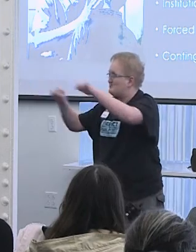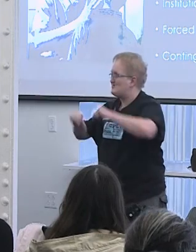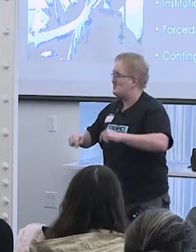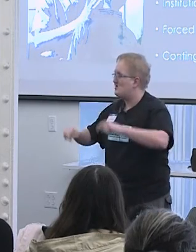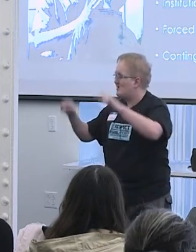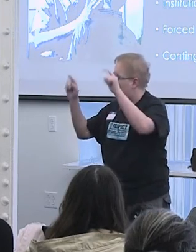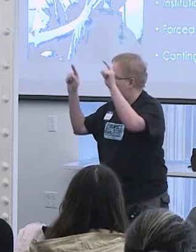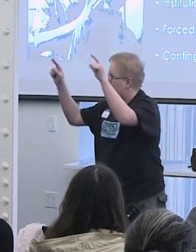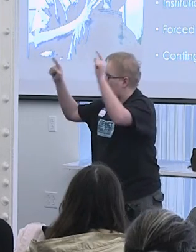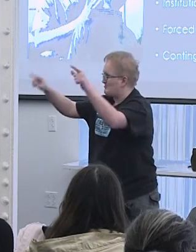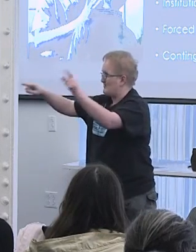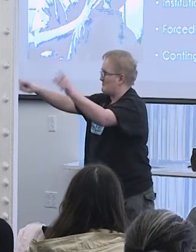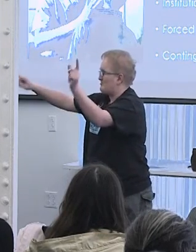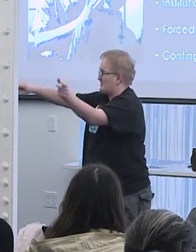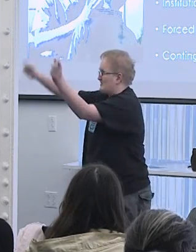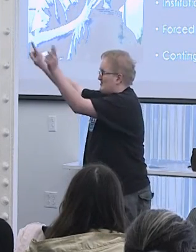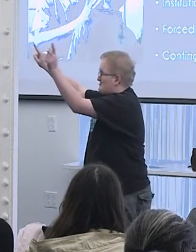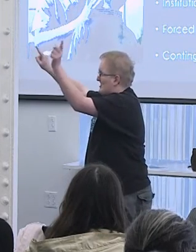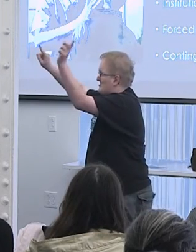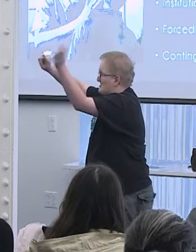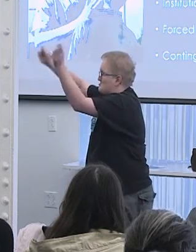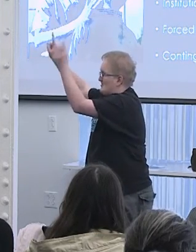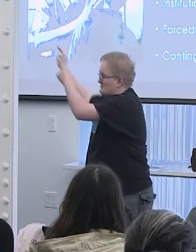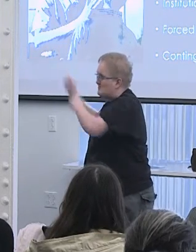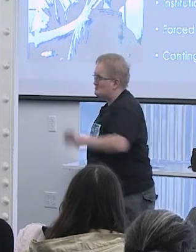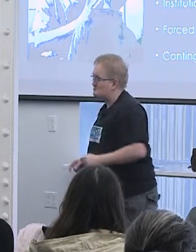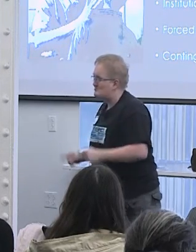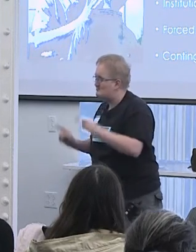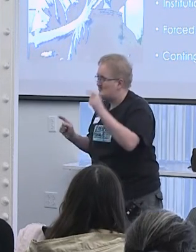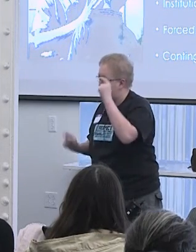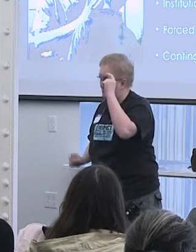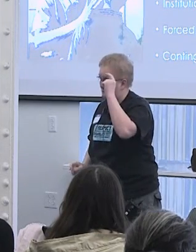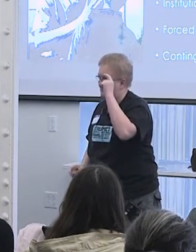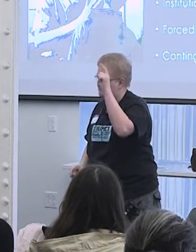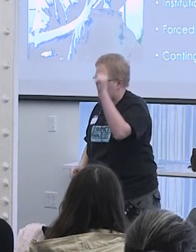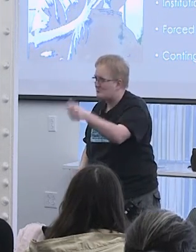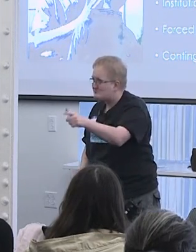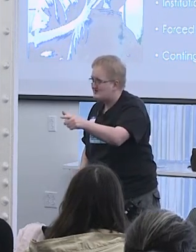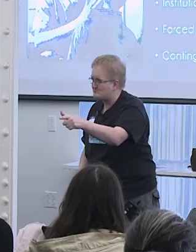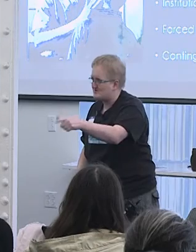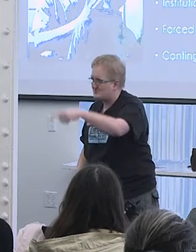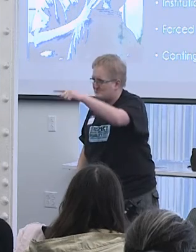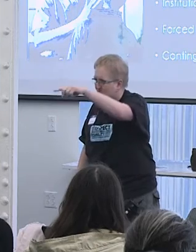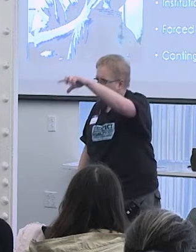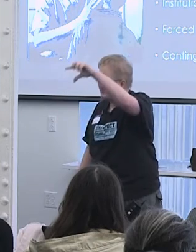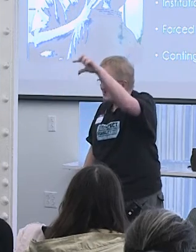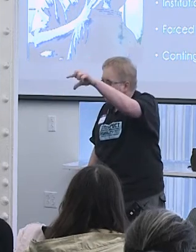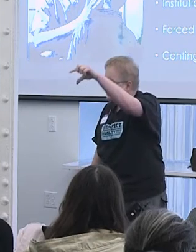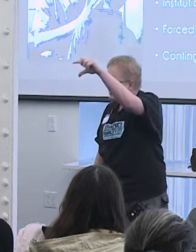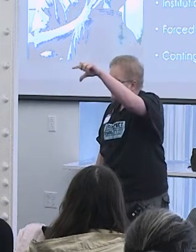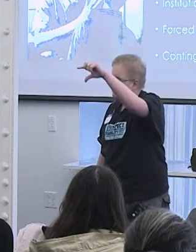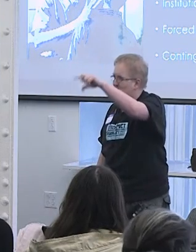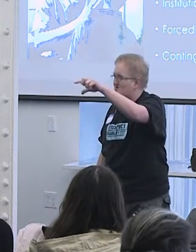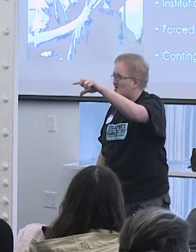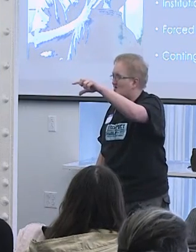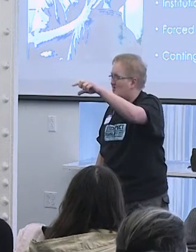the program that led to every other troubled teen program, Charles Dederich who started the cult called Synanon,